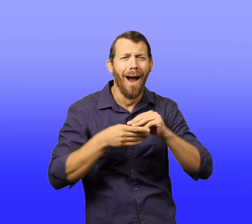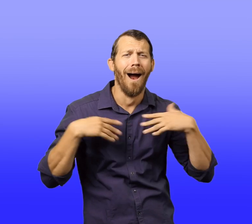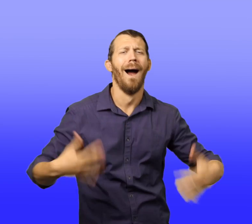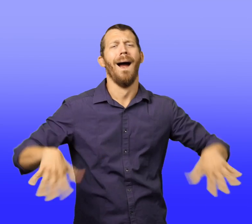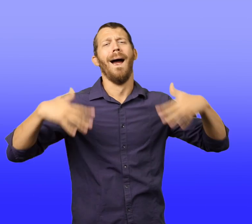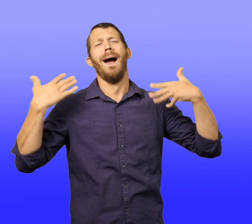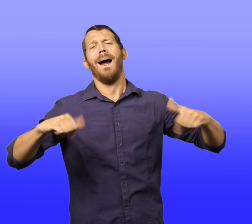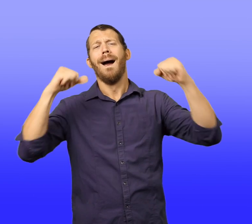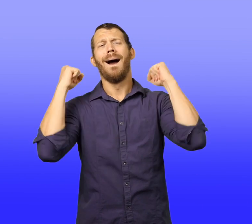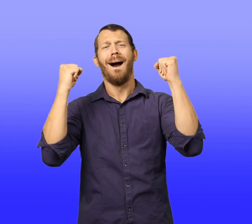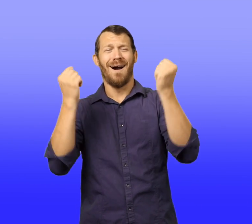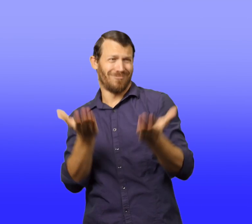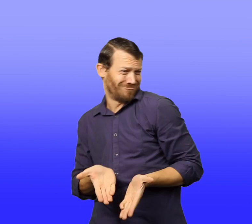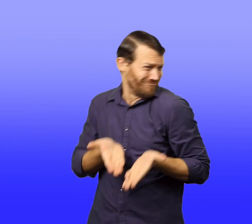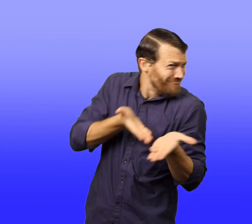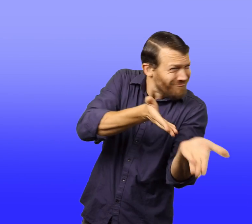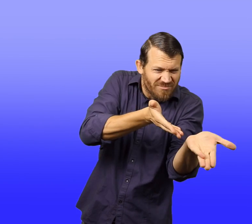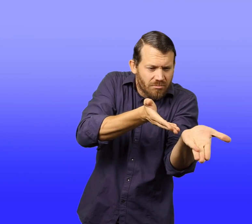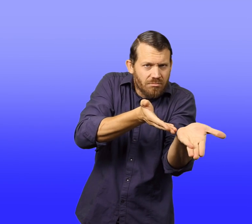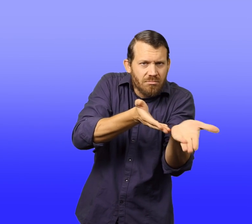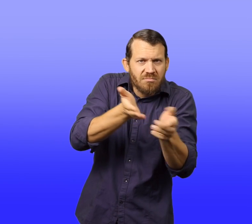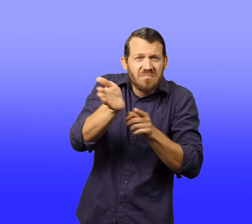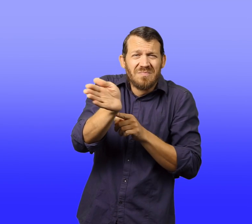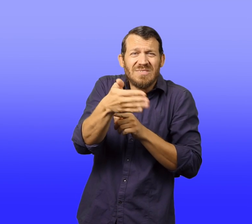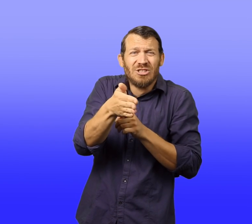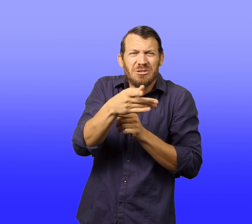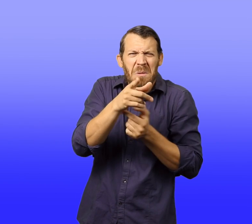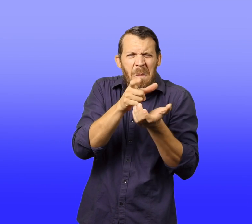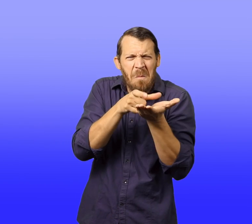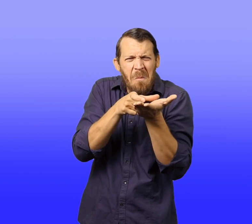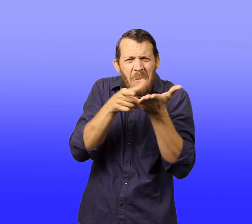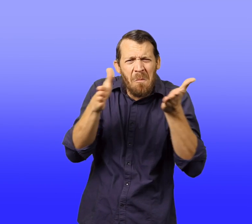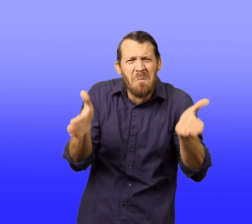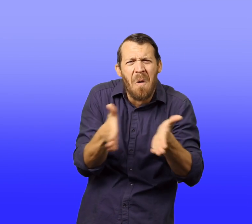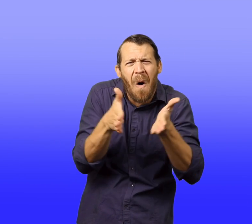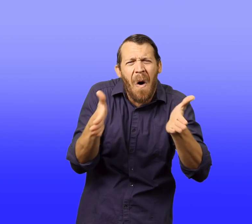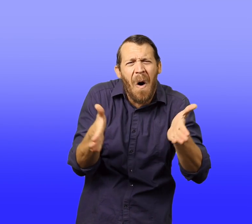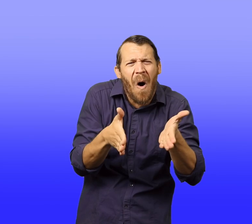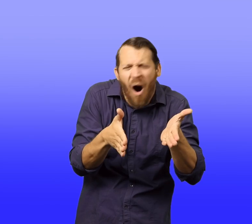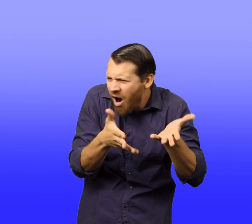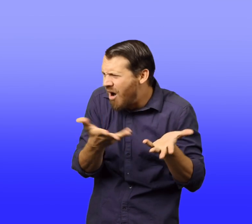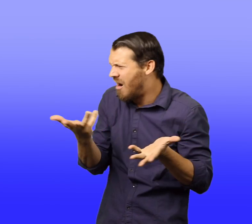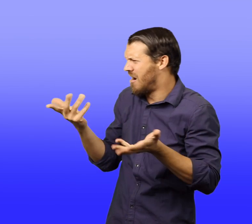They held up their small fish for Walter to see. "Aren't you supposed to throw the little ones back?"